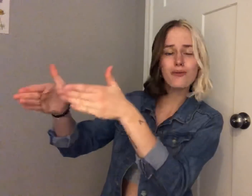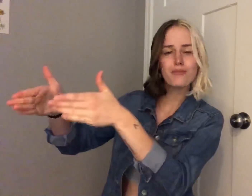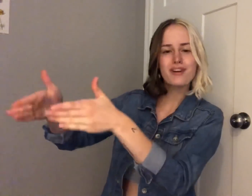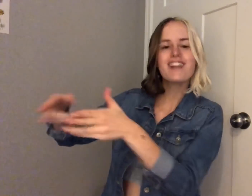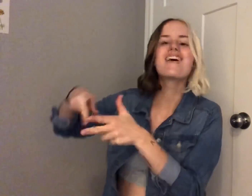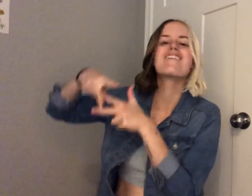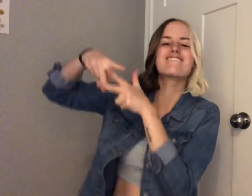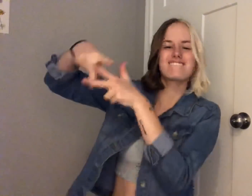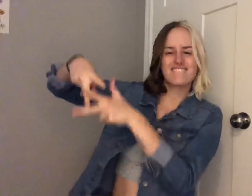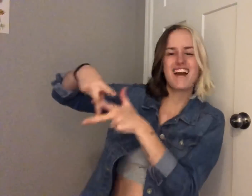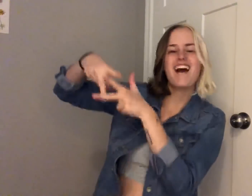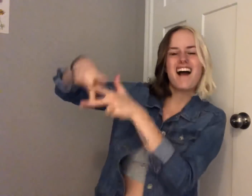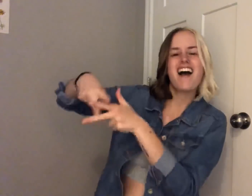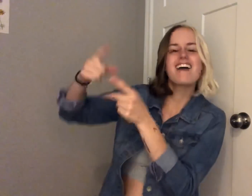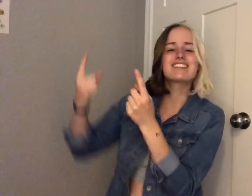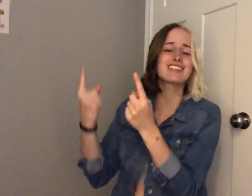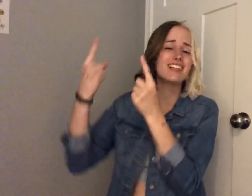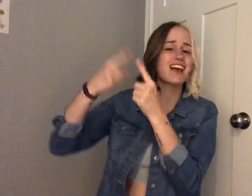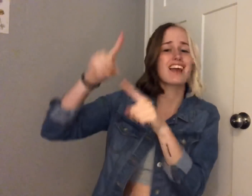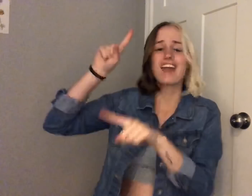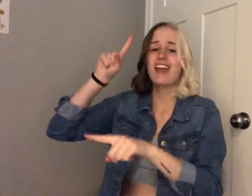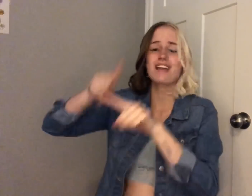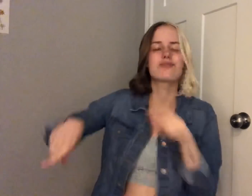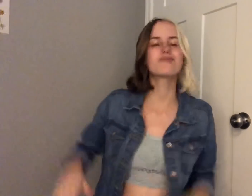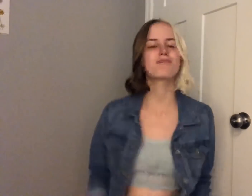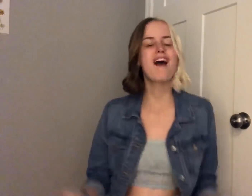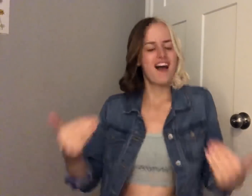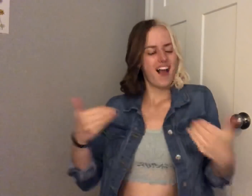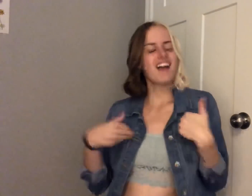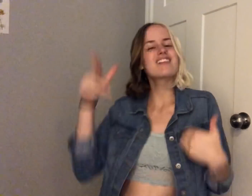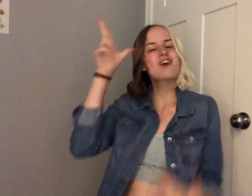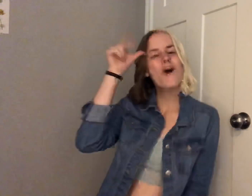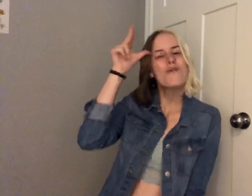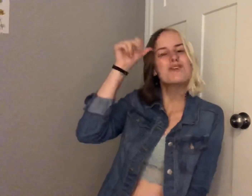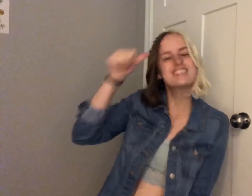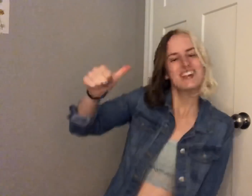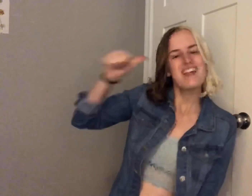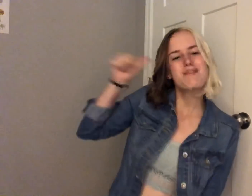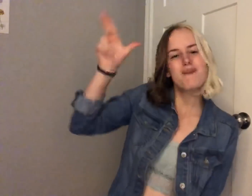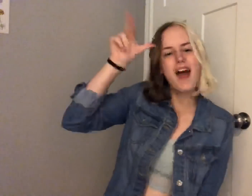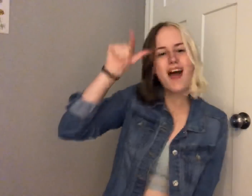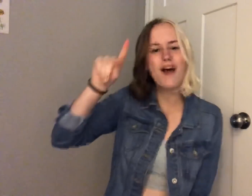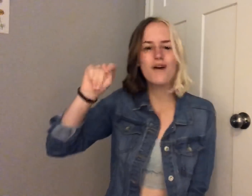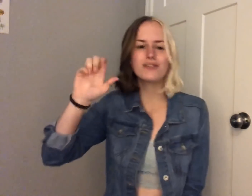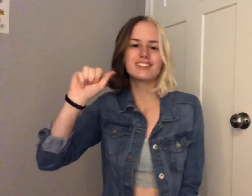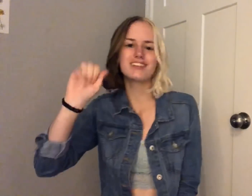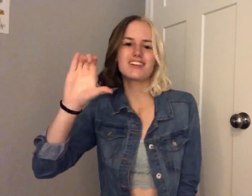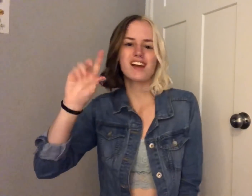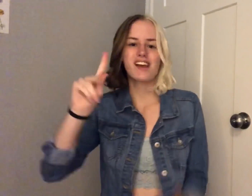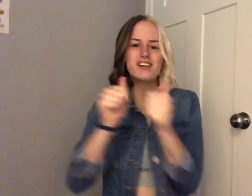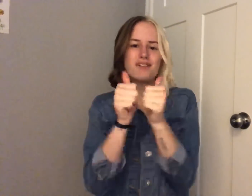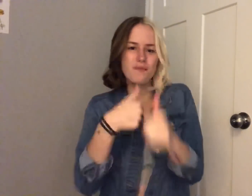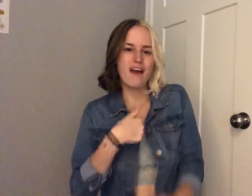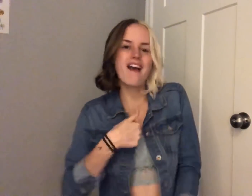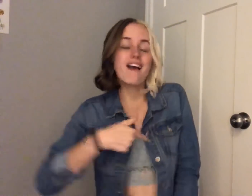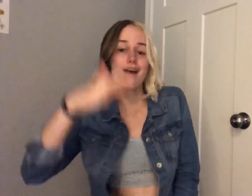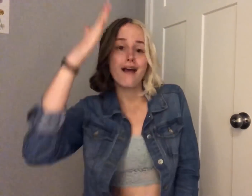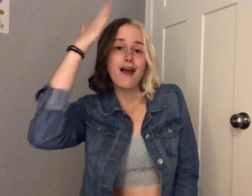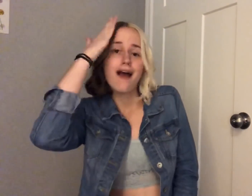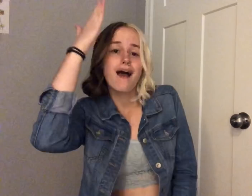I'm gonna ride 'til I can't no more (Kio, Kio) I got the horses in the back Horse tack is attached